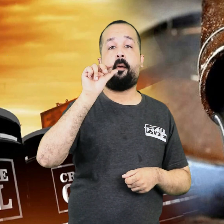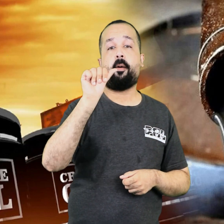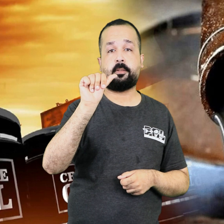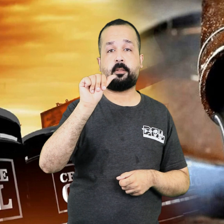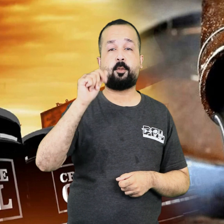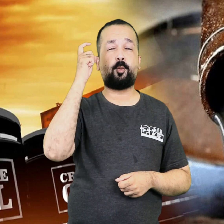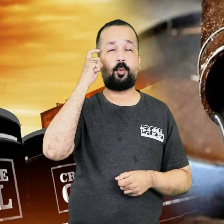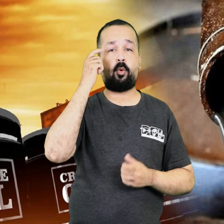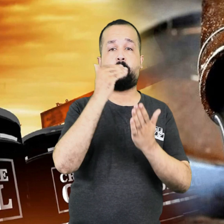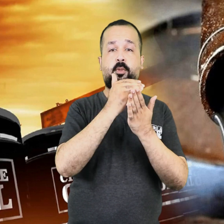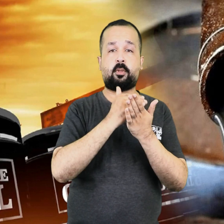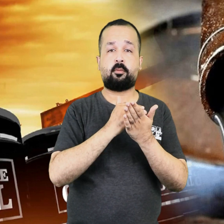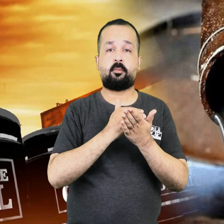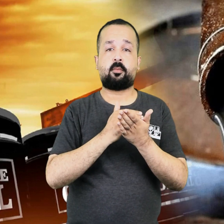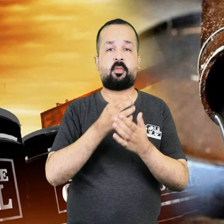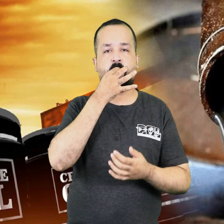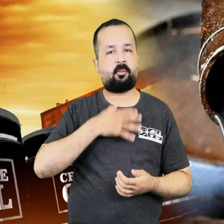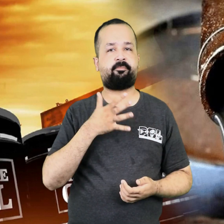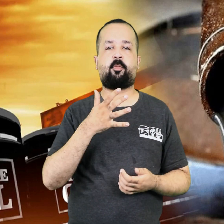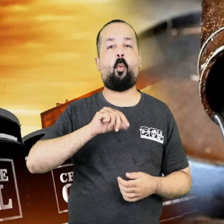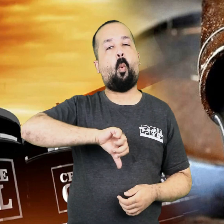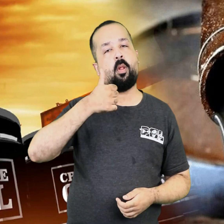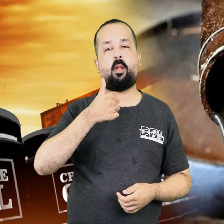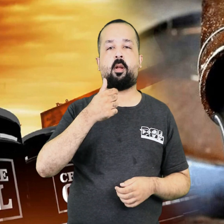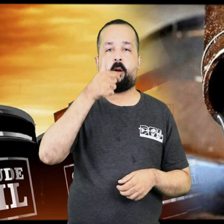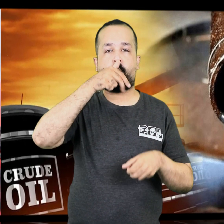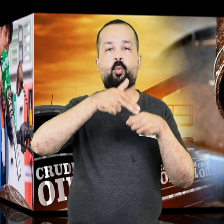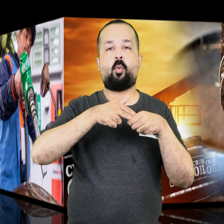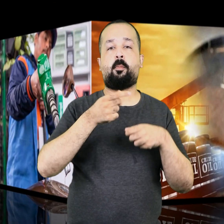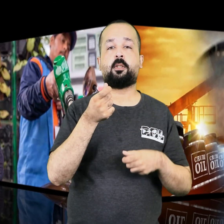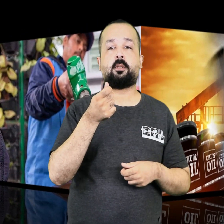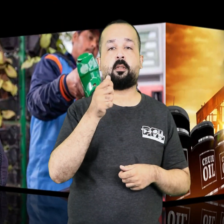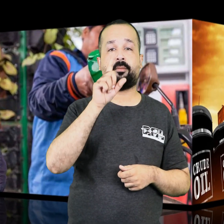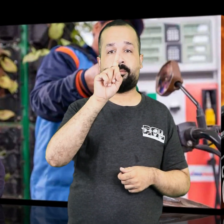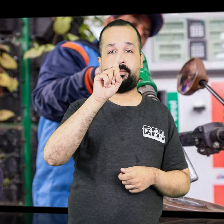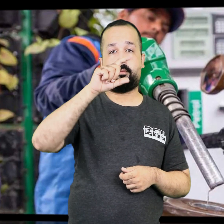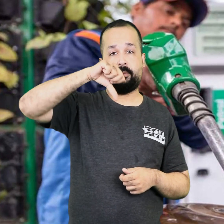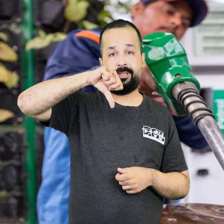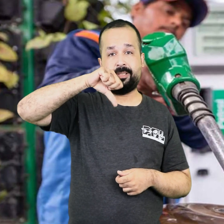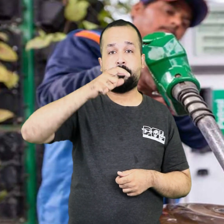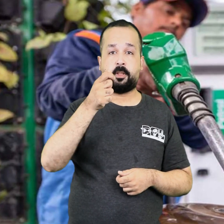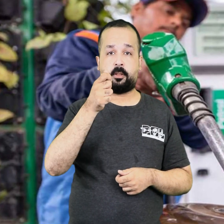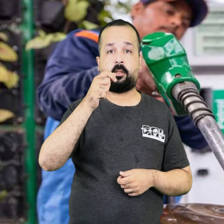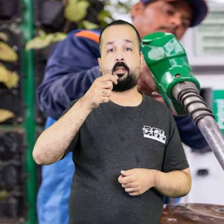The government has increased the price of gasoline by 19 rupees 95 paise, contrary to OGRA's suggestions.